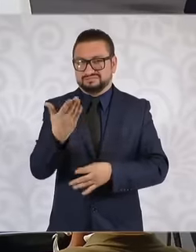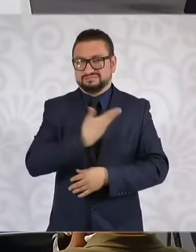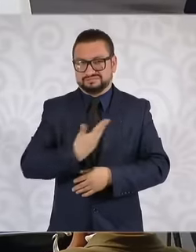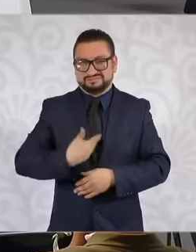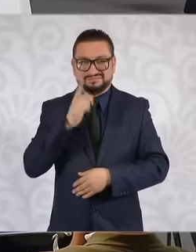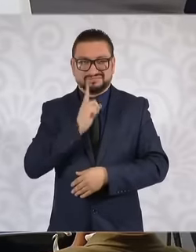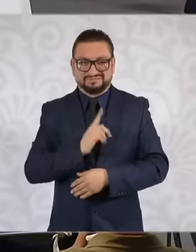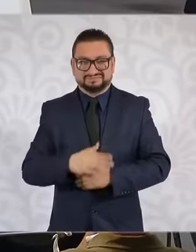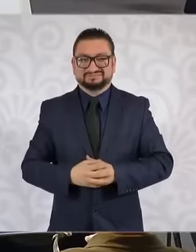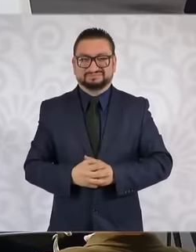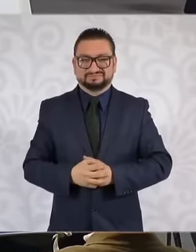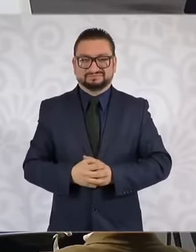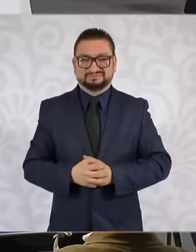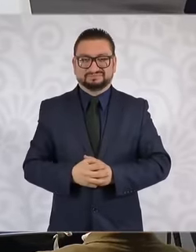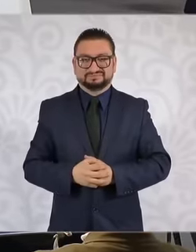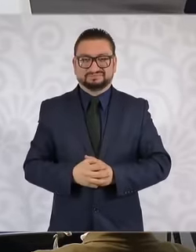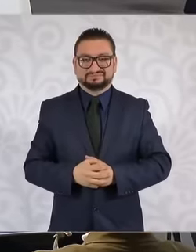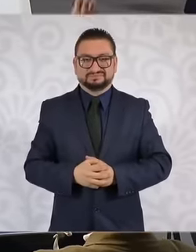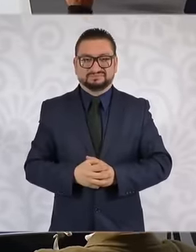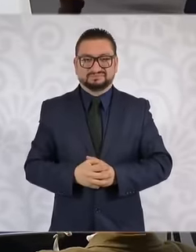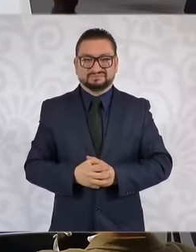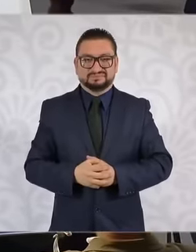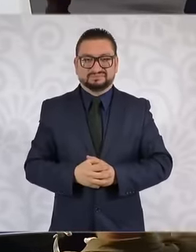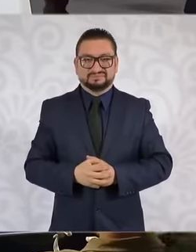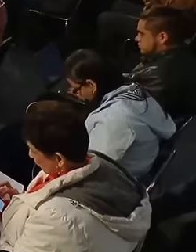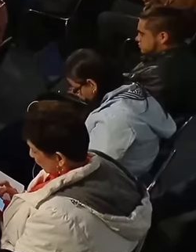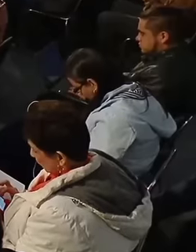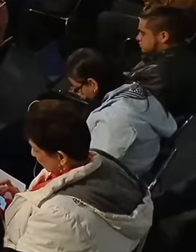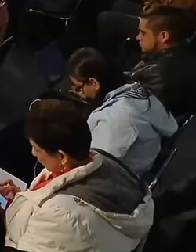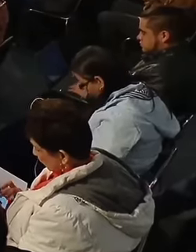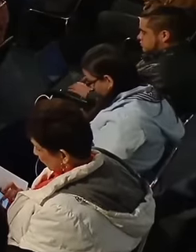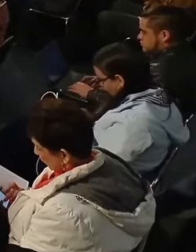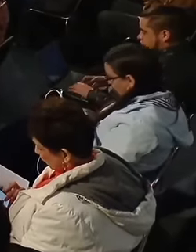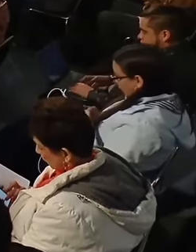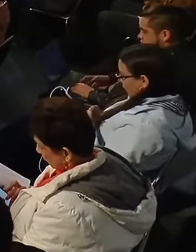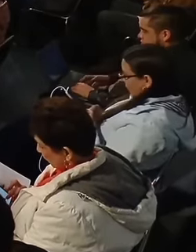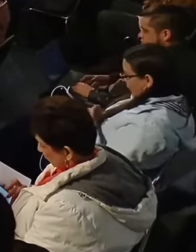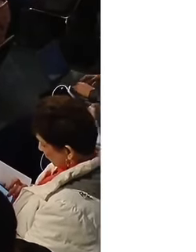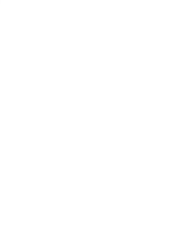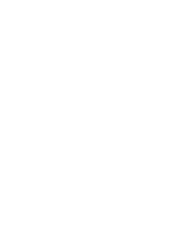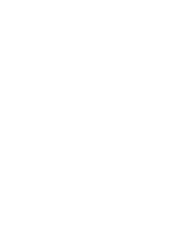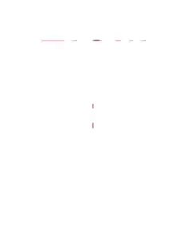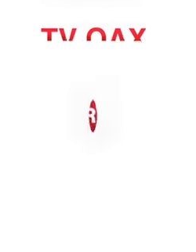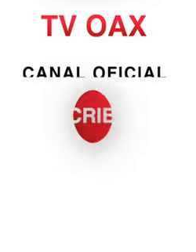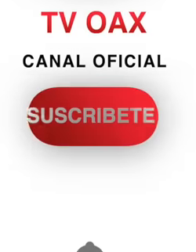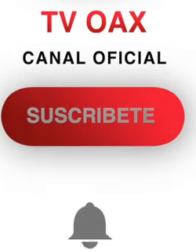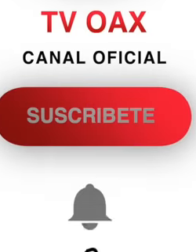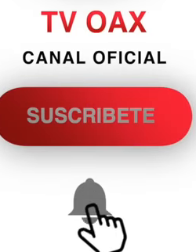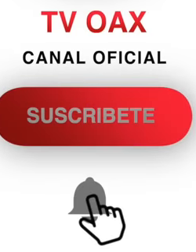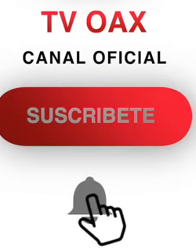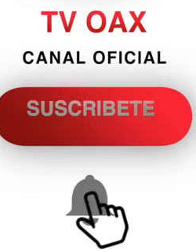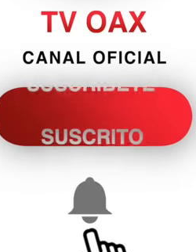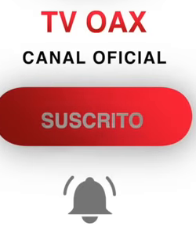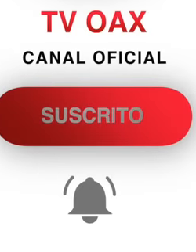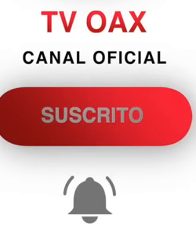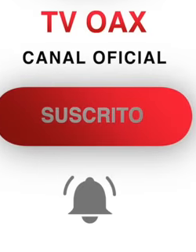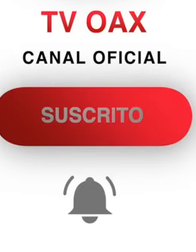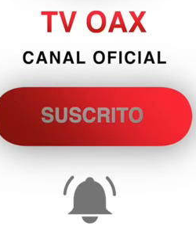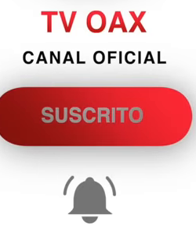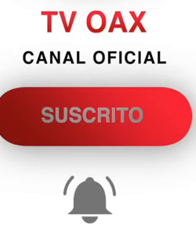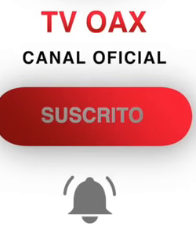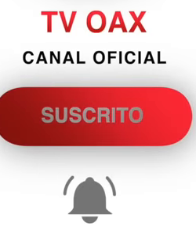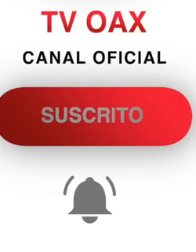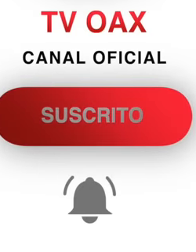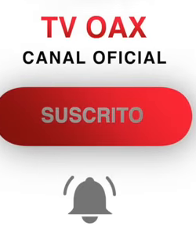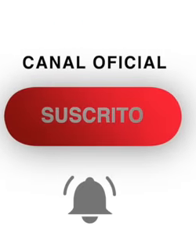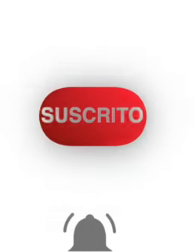Thank you very much ready let's start let's go like this and like that if you like first